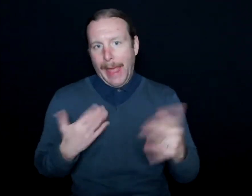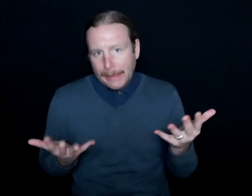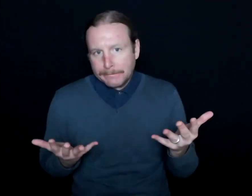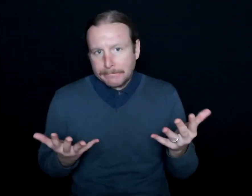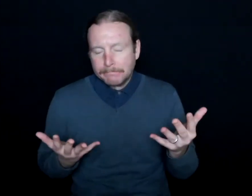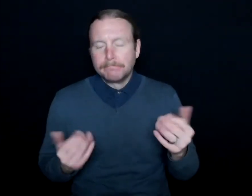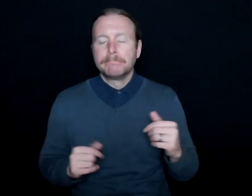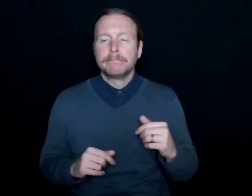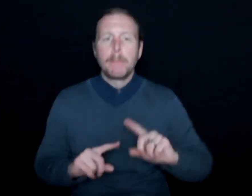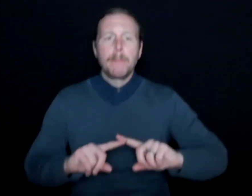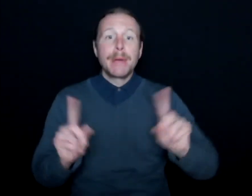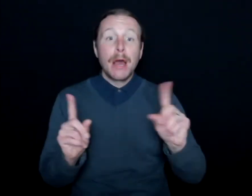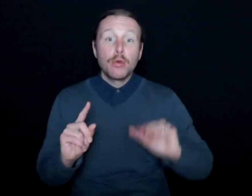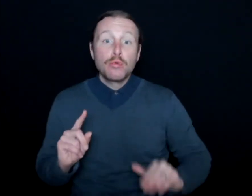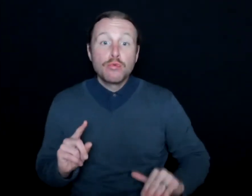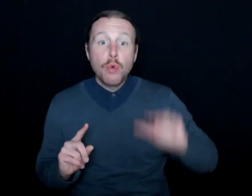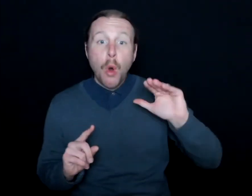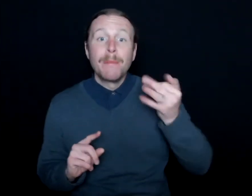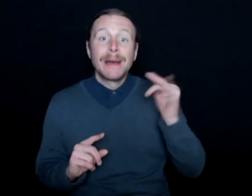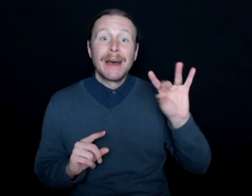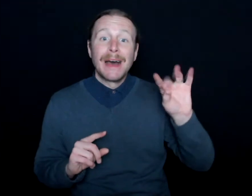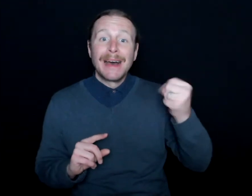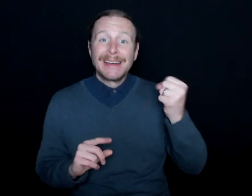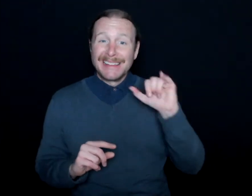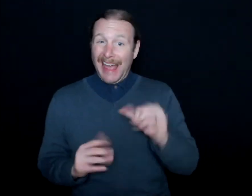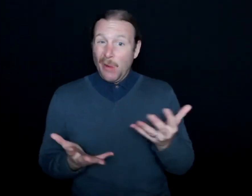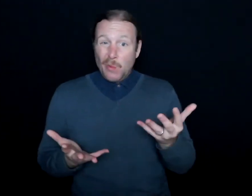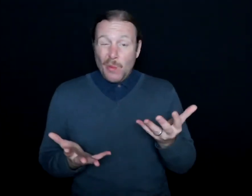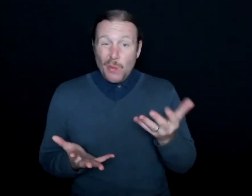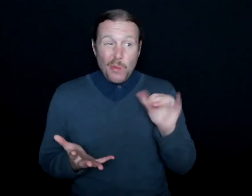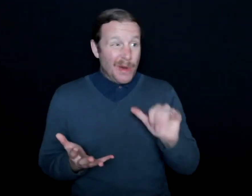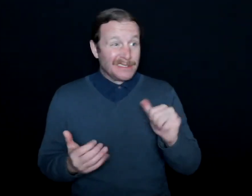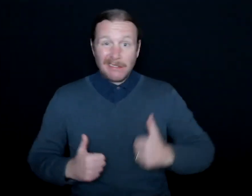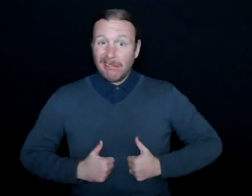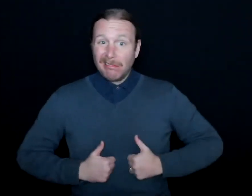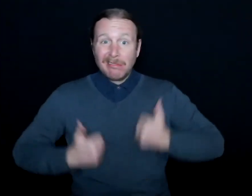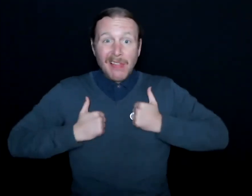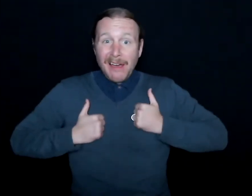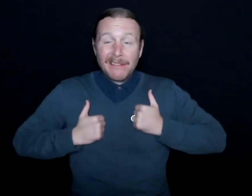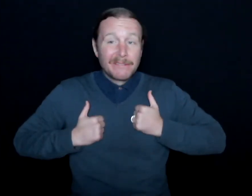But growing up in the '80s, that was just what it was. And I think the concerning thing is